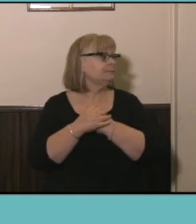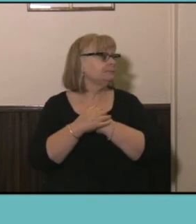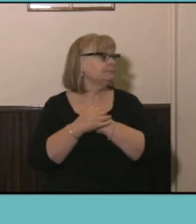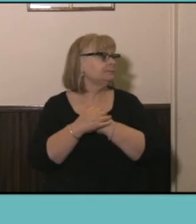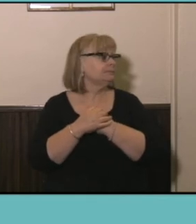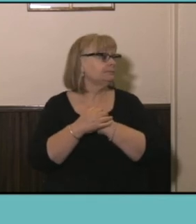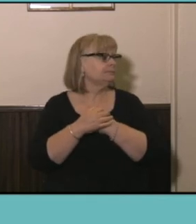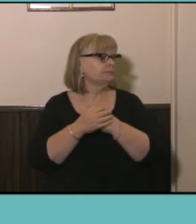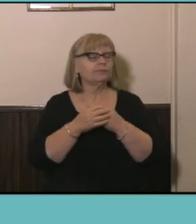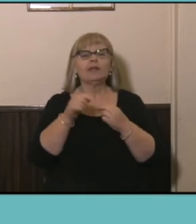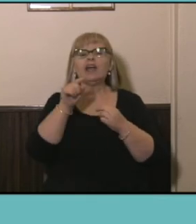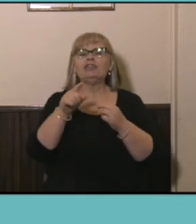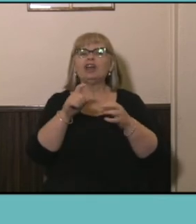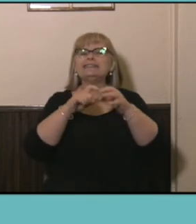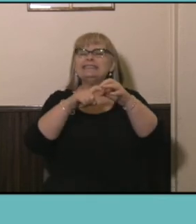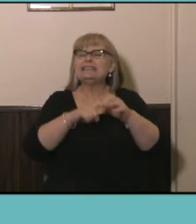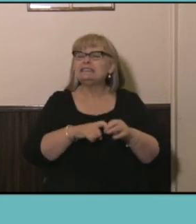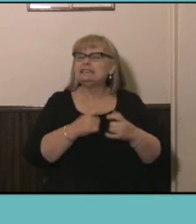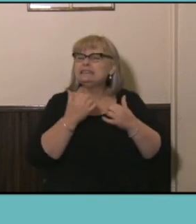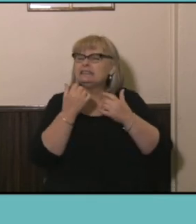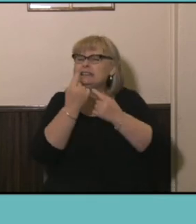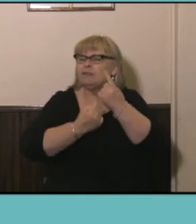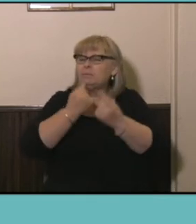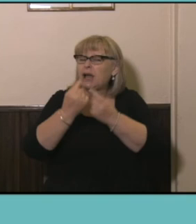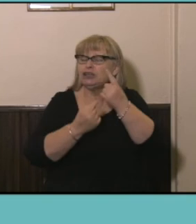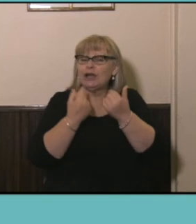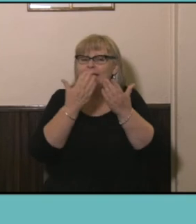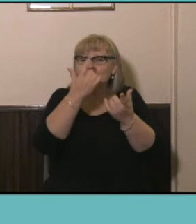Census data also gives us some great insights to moves across State and